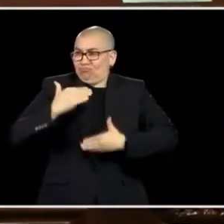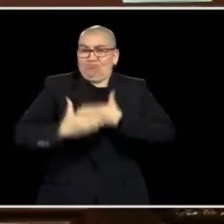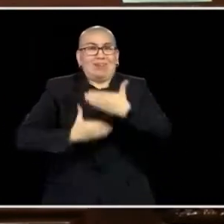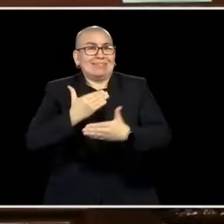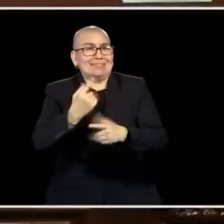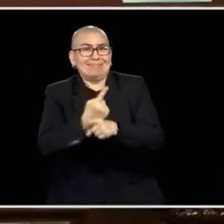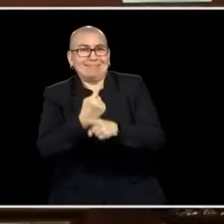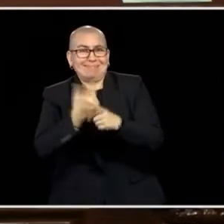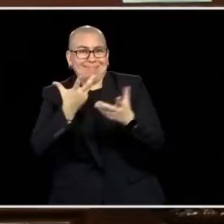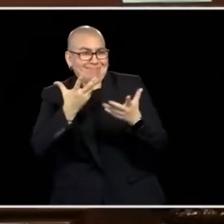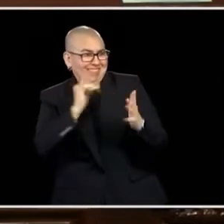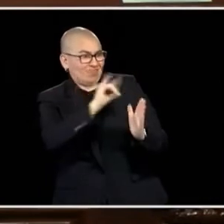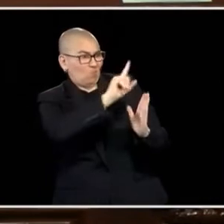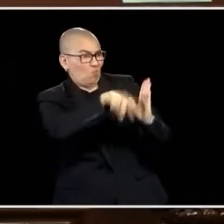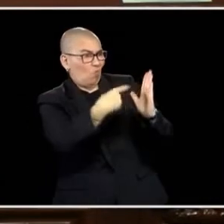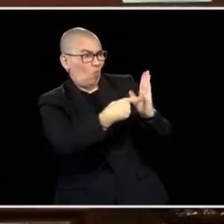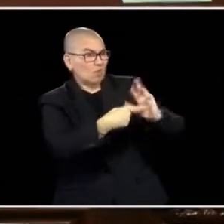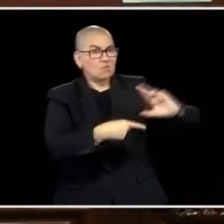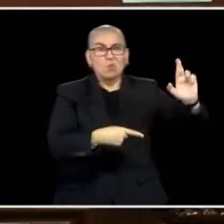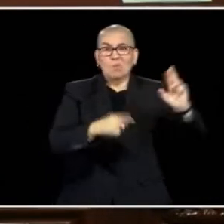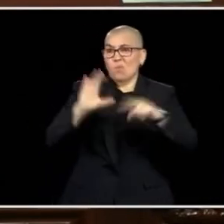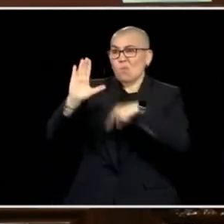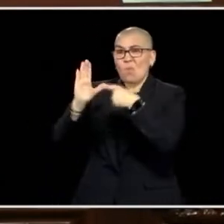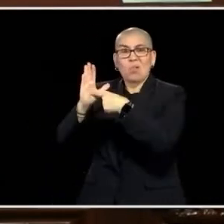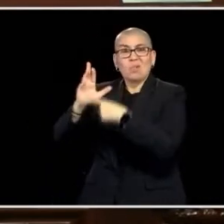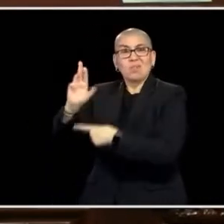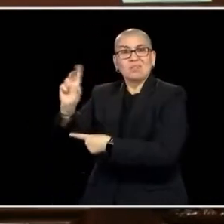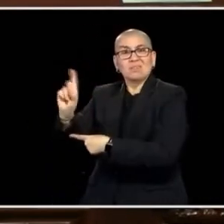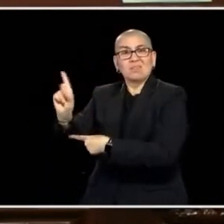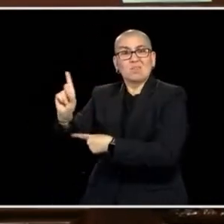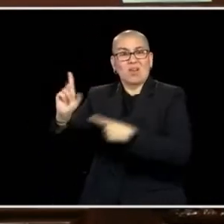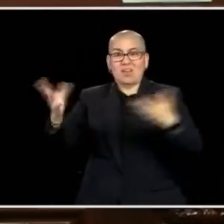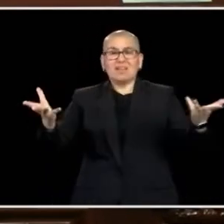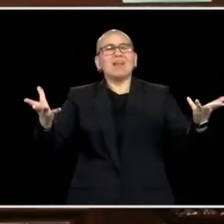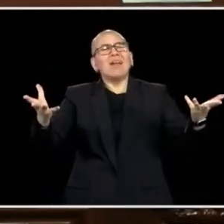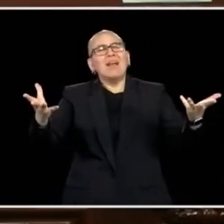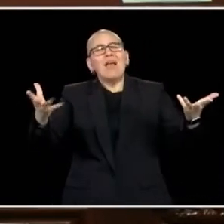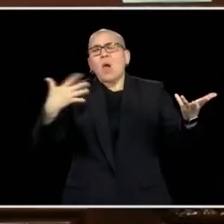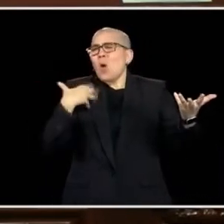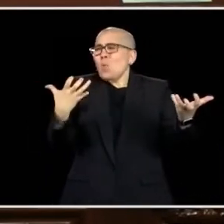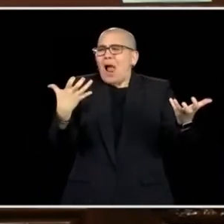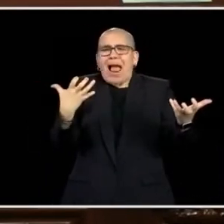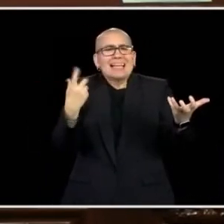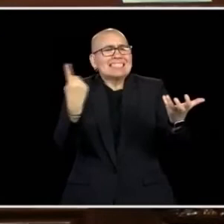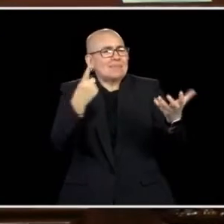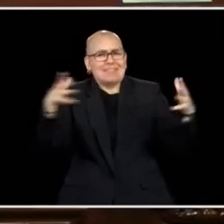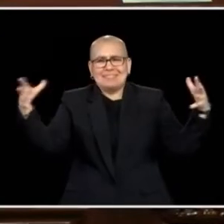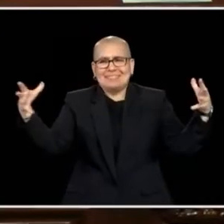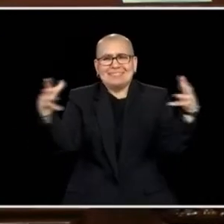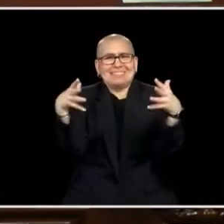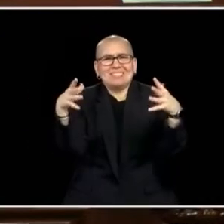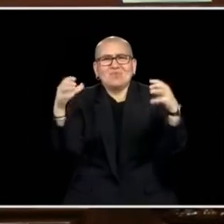BUT WE OWE IT TO THE PEOPLE OF MINNESOTA TO TRY AND IND COMMON GROUND. TO TRY AND PUT SOME OF THOSE